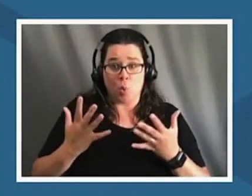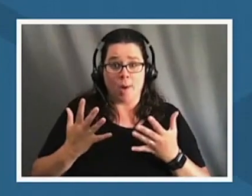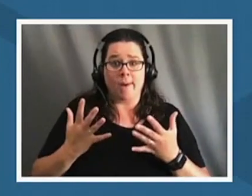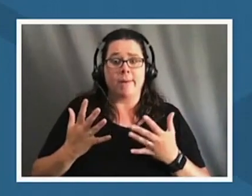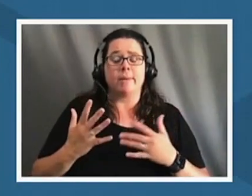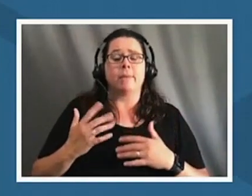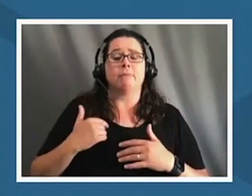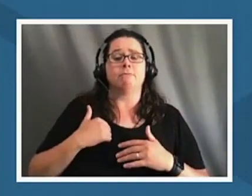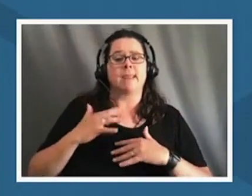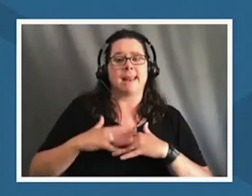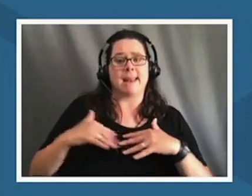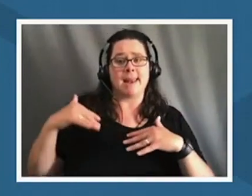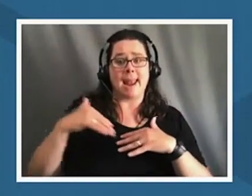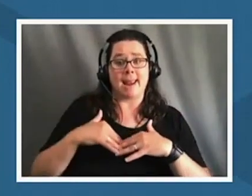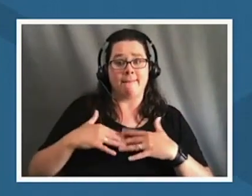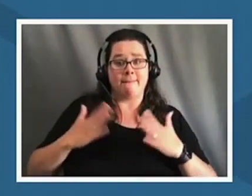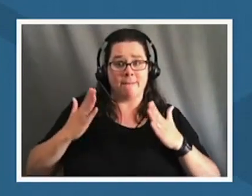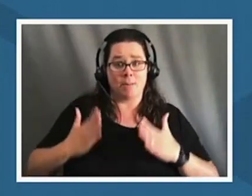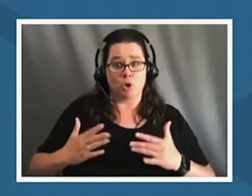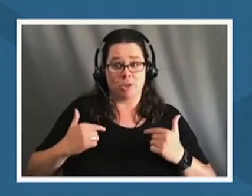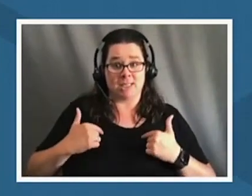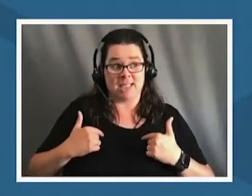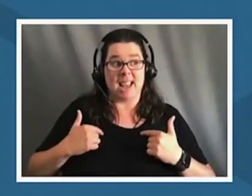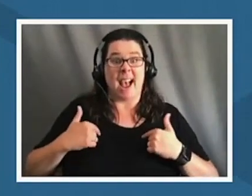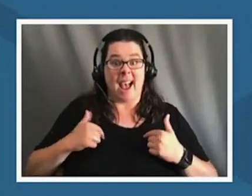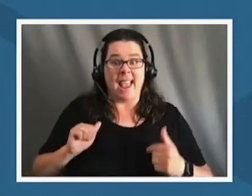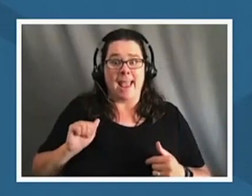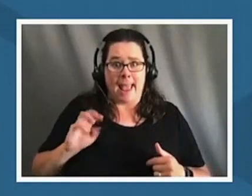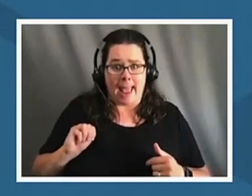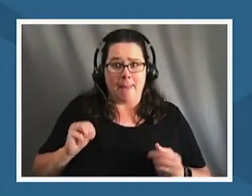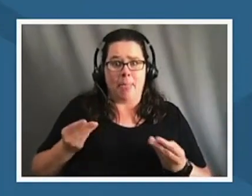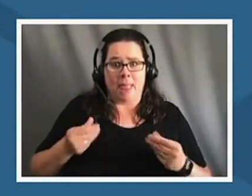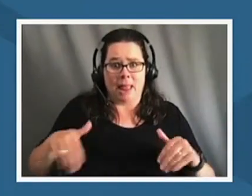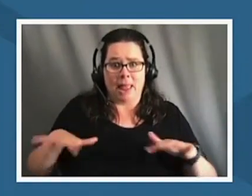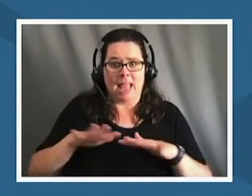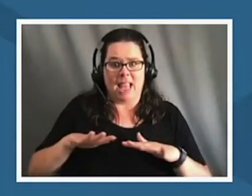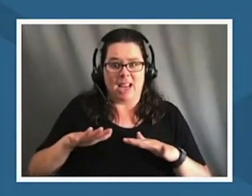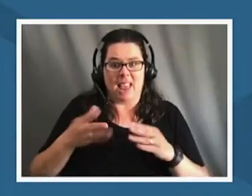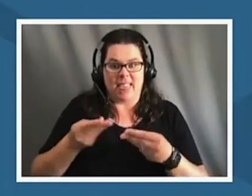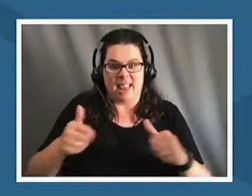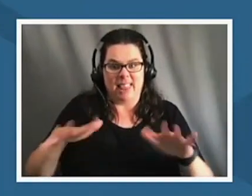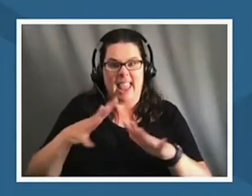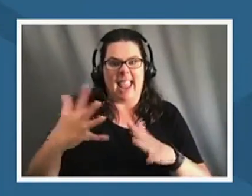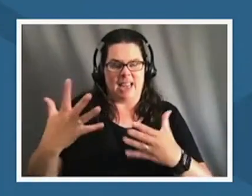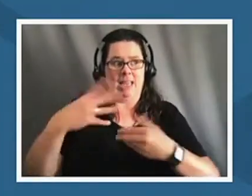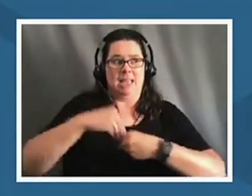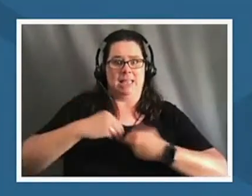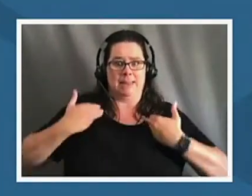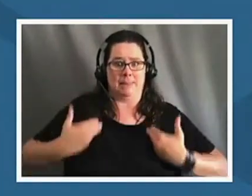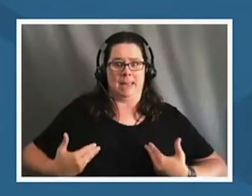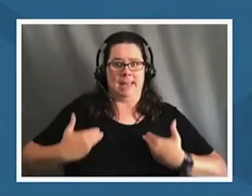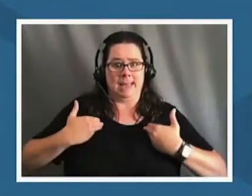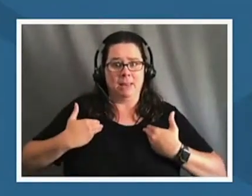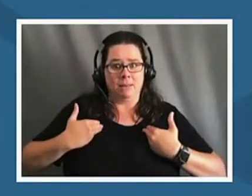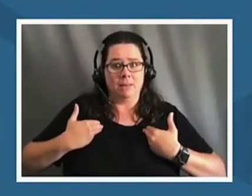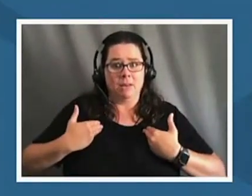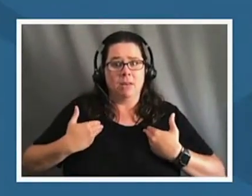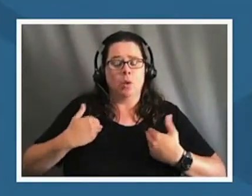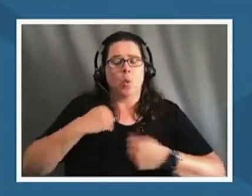i am i am the land and the land is me and